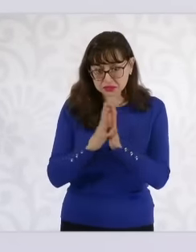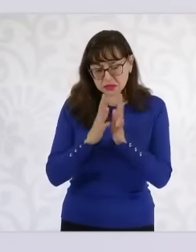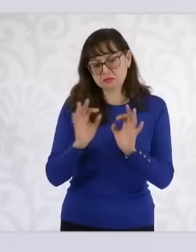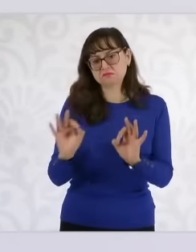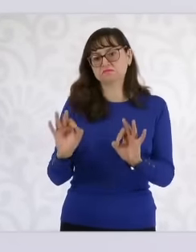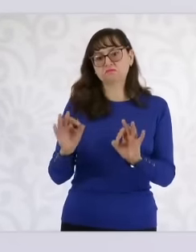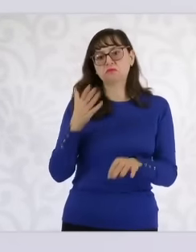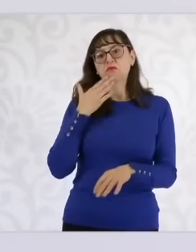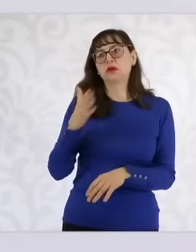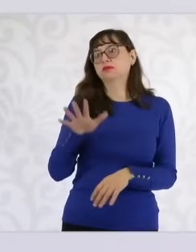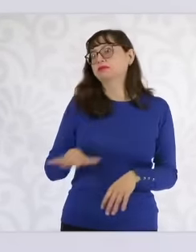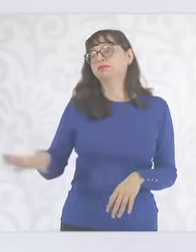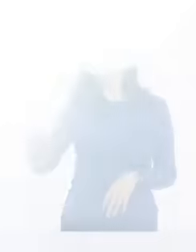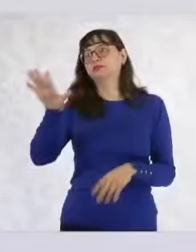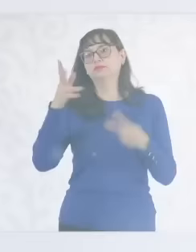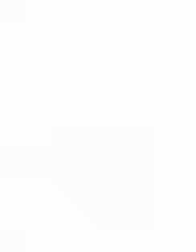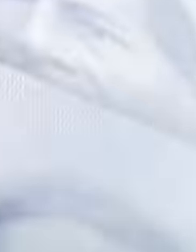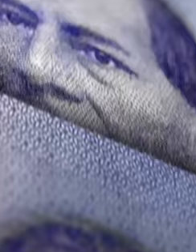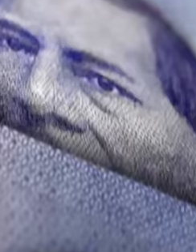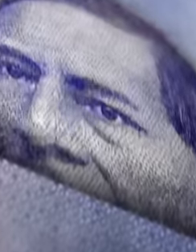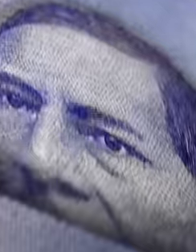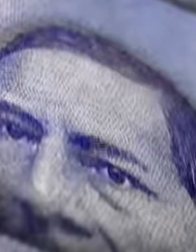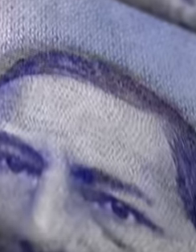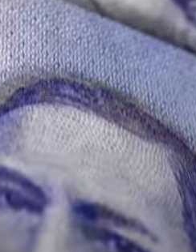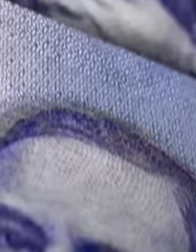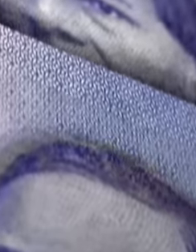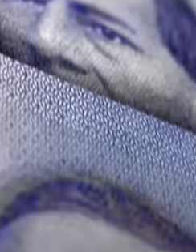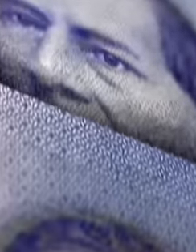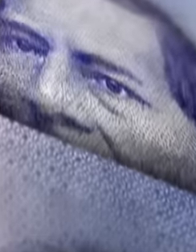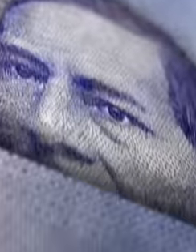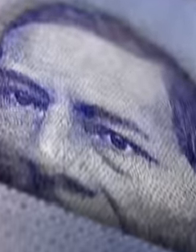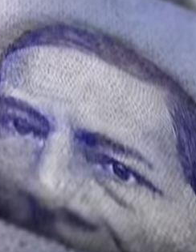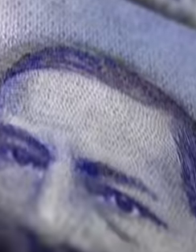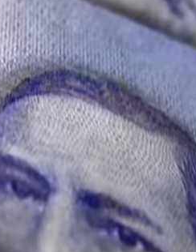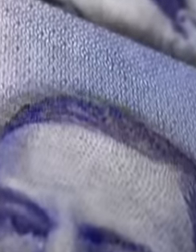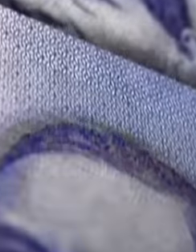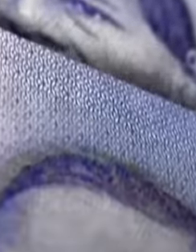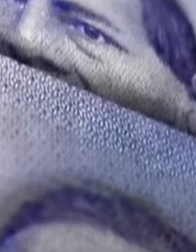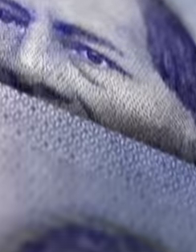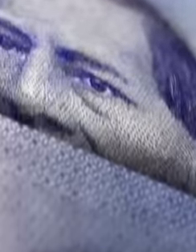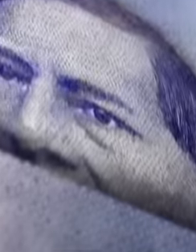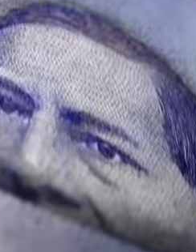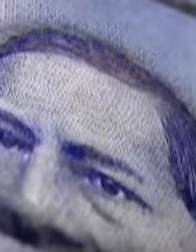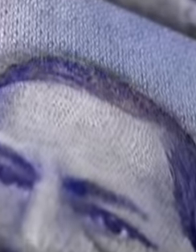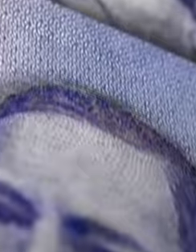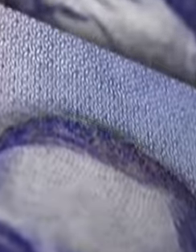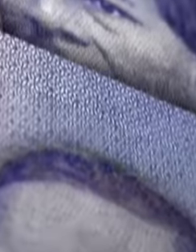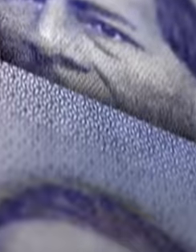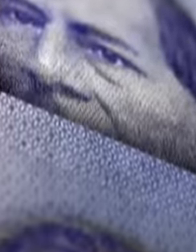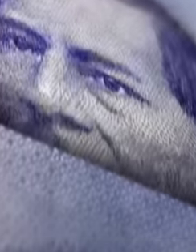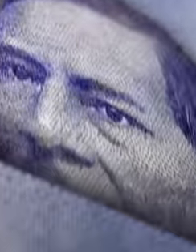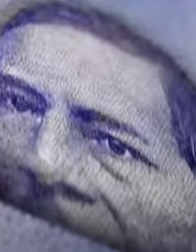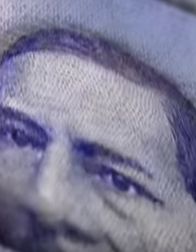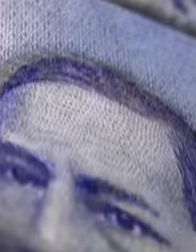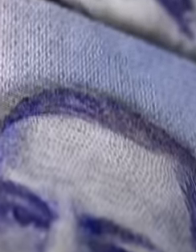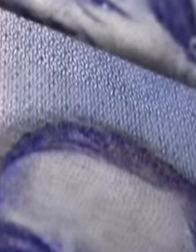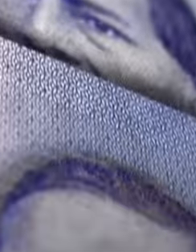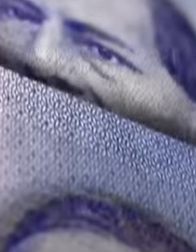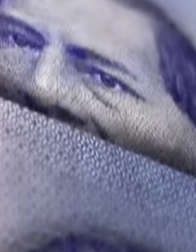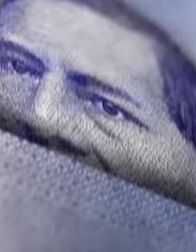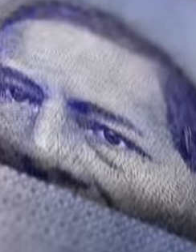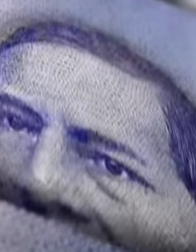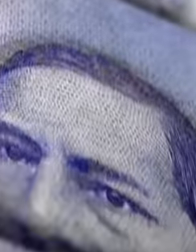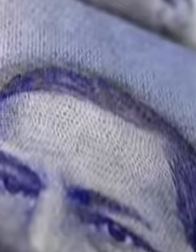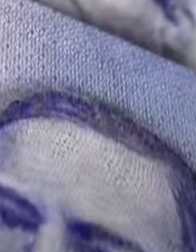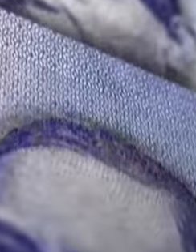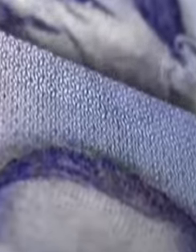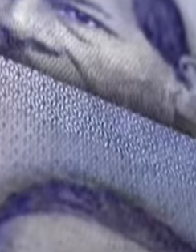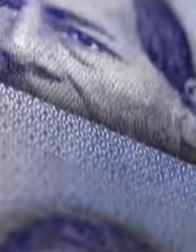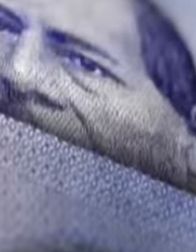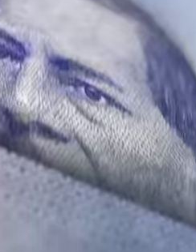and she mentioned that they would take millions of pesos for the work that they never did for the Mexican people